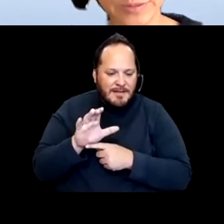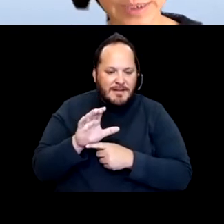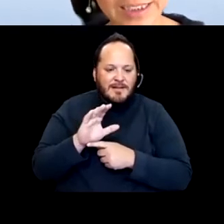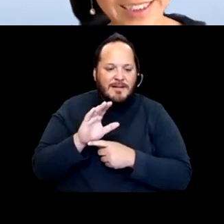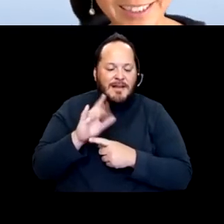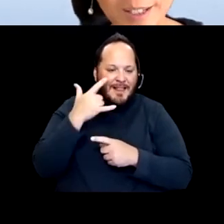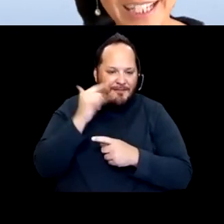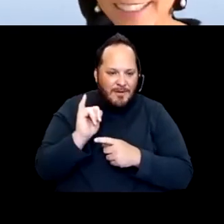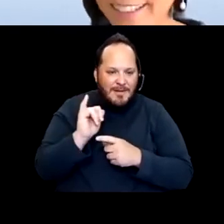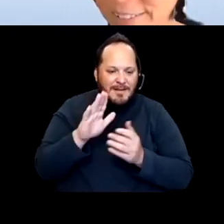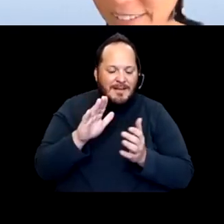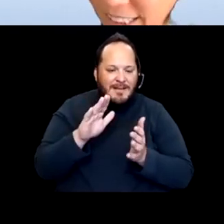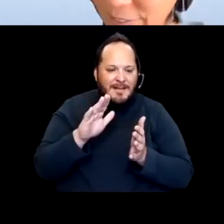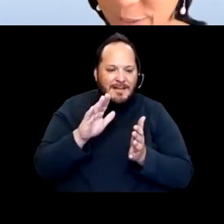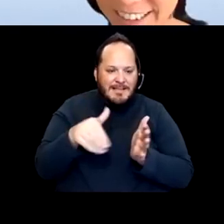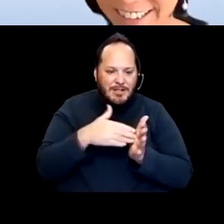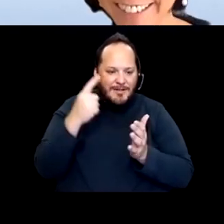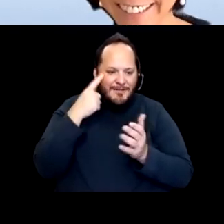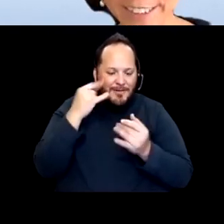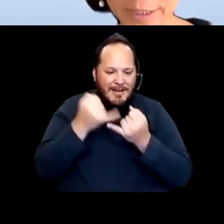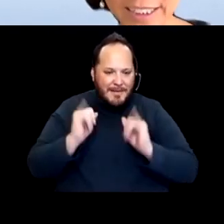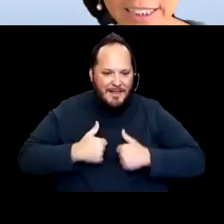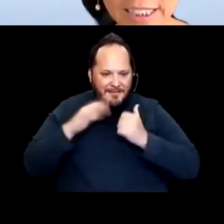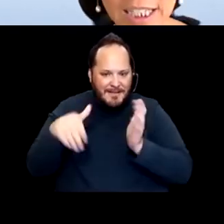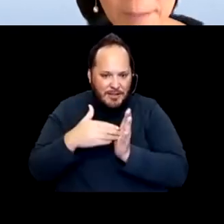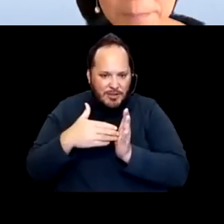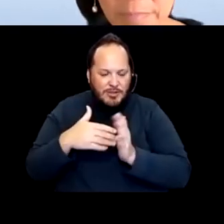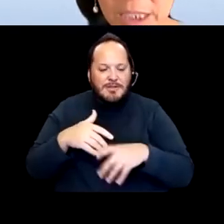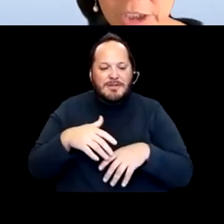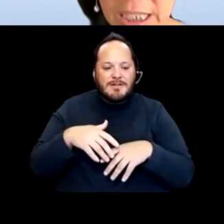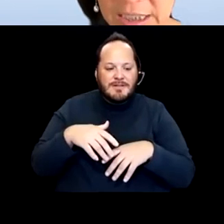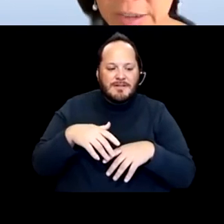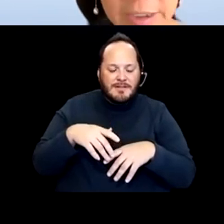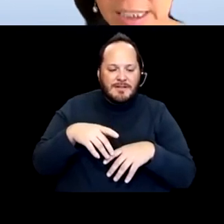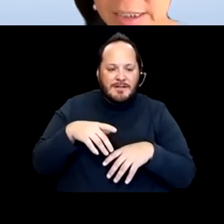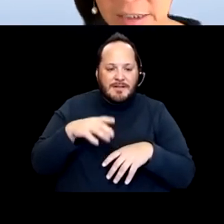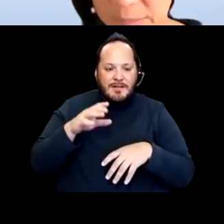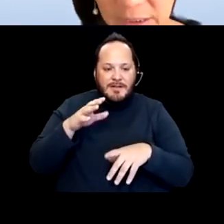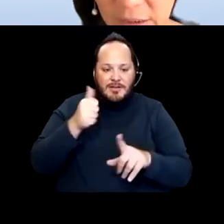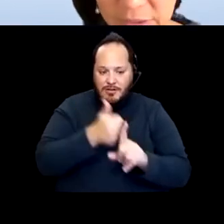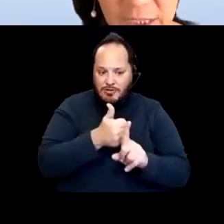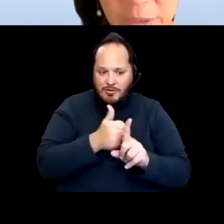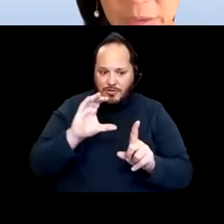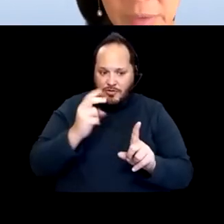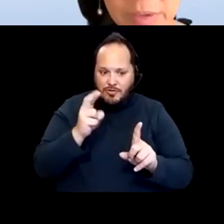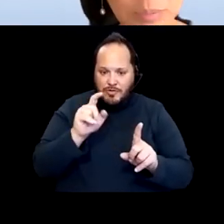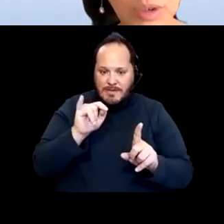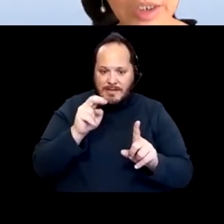Who has, who's asking a lot of insightful questions today as well. She has increased, you know, I spent a lot of her time arguing for a broad